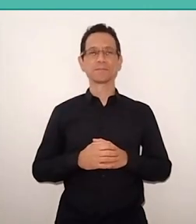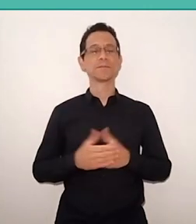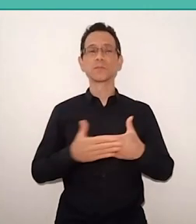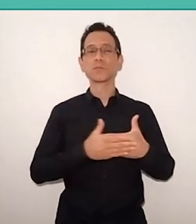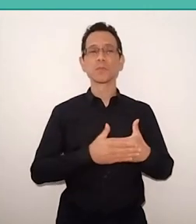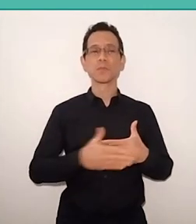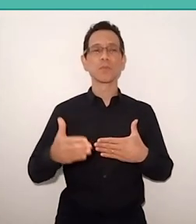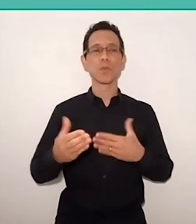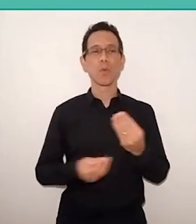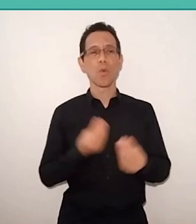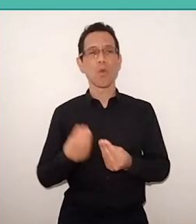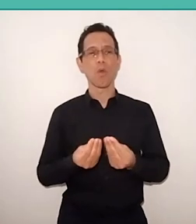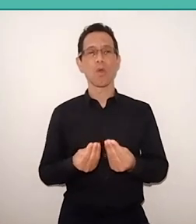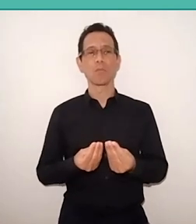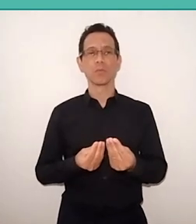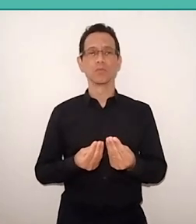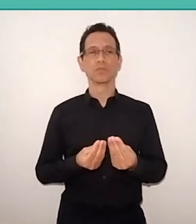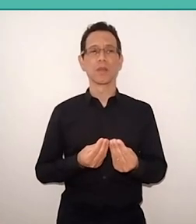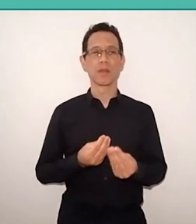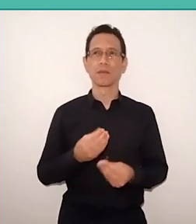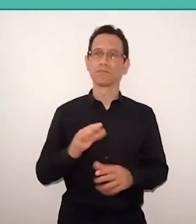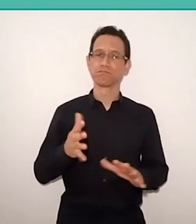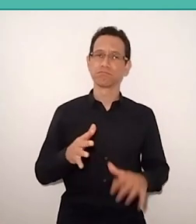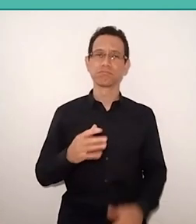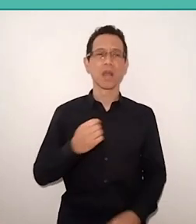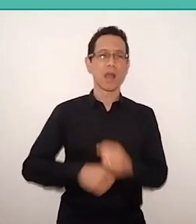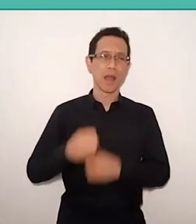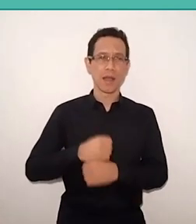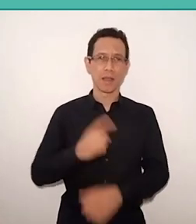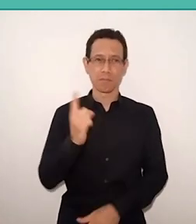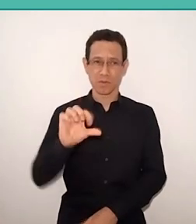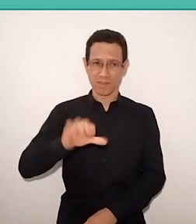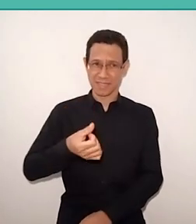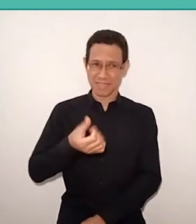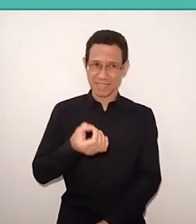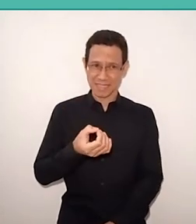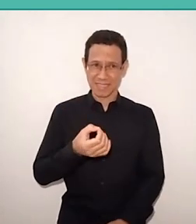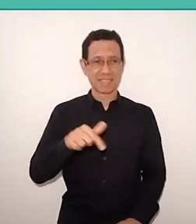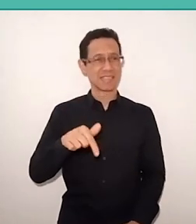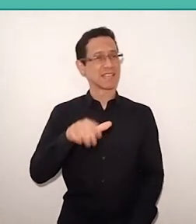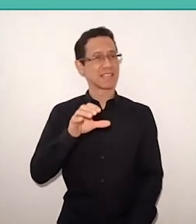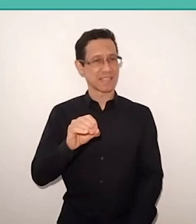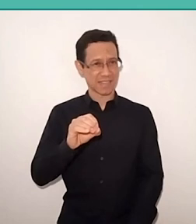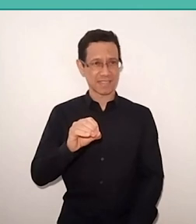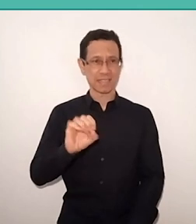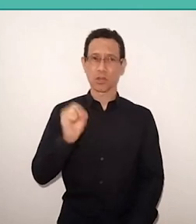especially in the 60s, 70s, 80s, and stays until today an important reference.